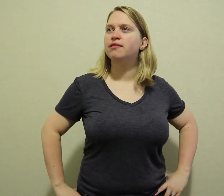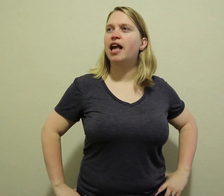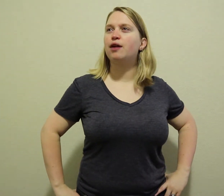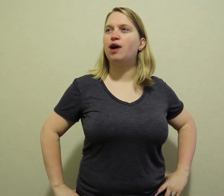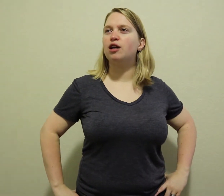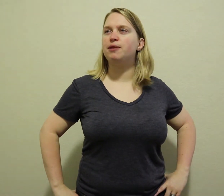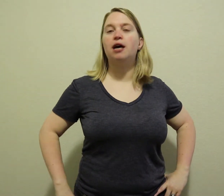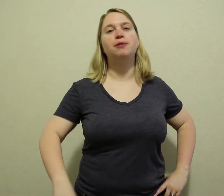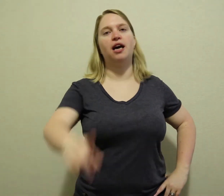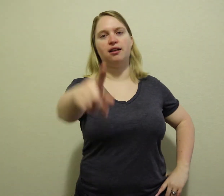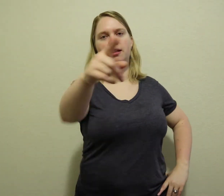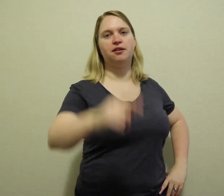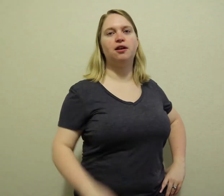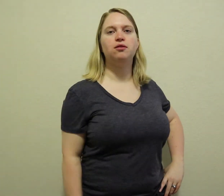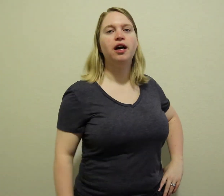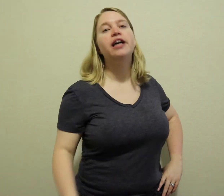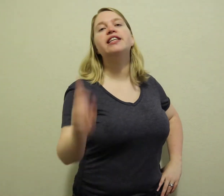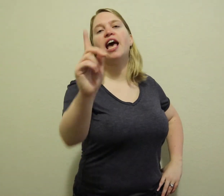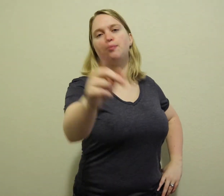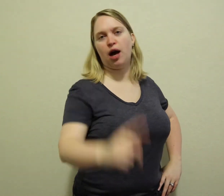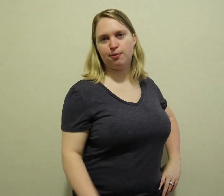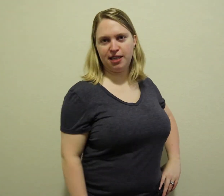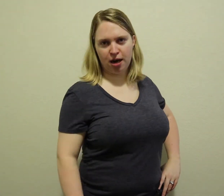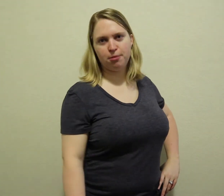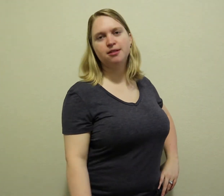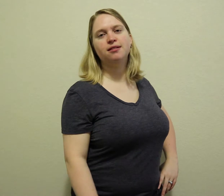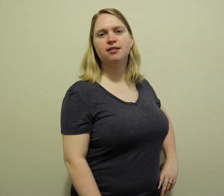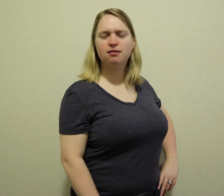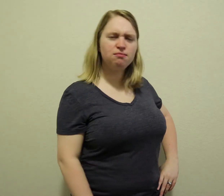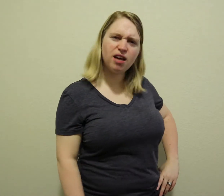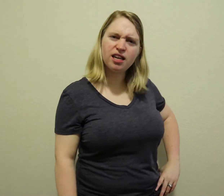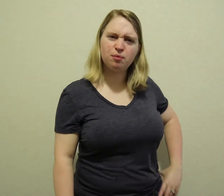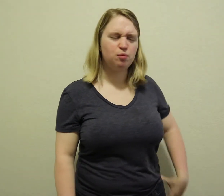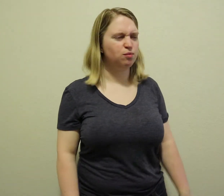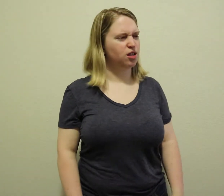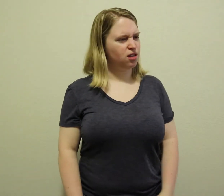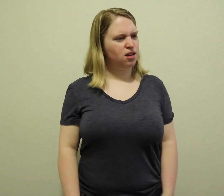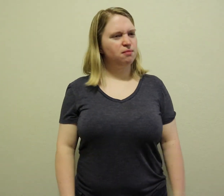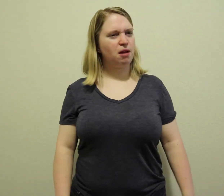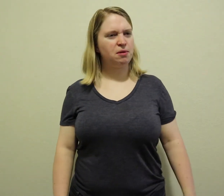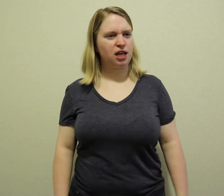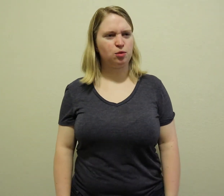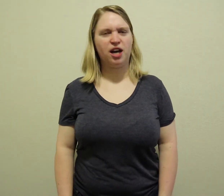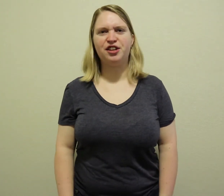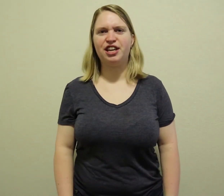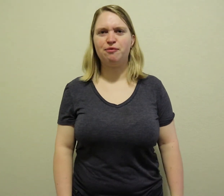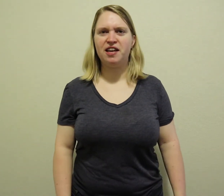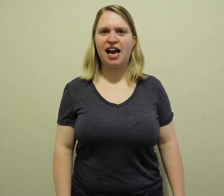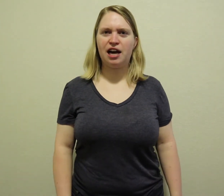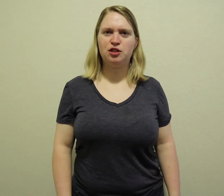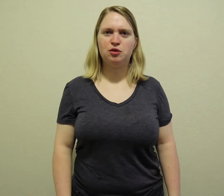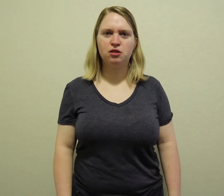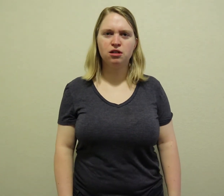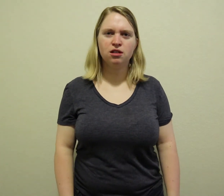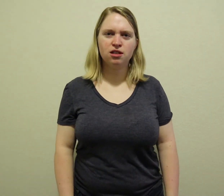Can't rile me up, yeah, there you go, can't rile me up Man, maybe that's why they're giving me an attitude